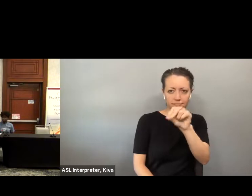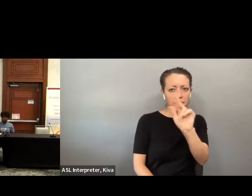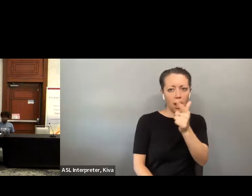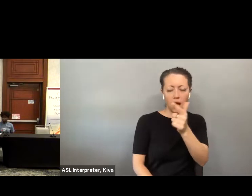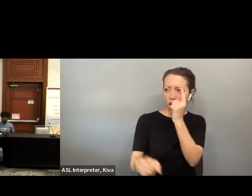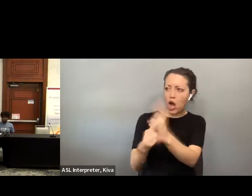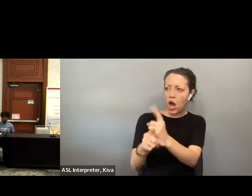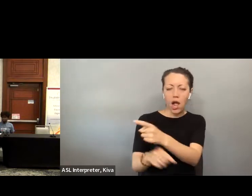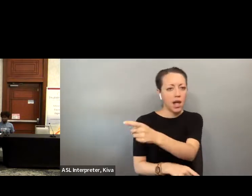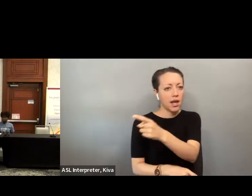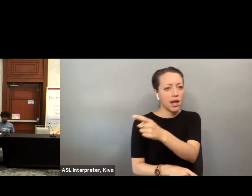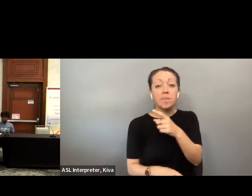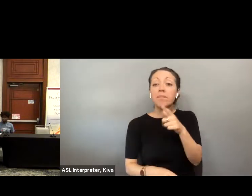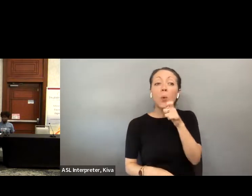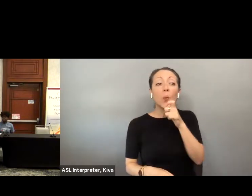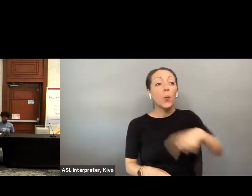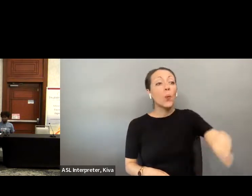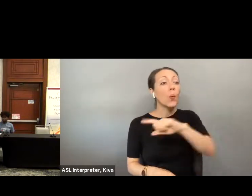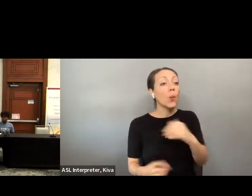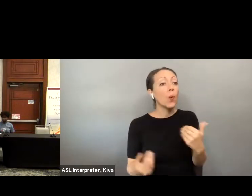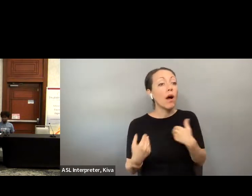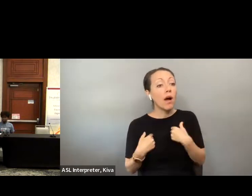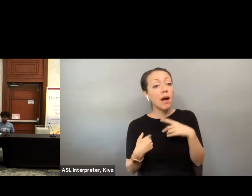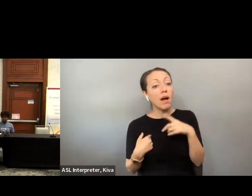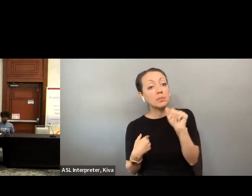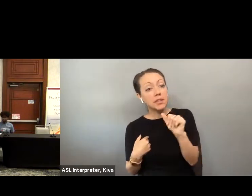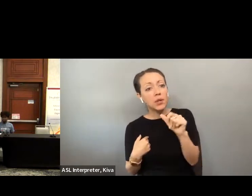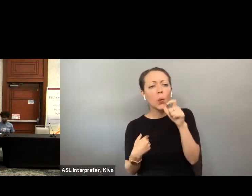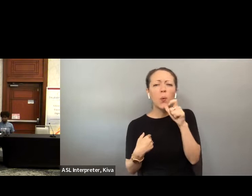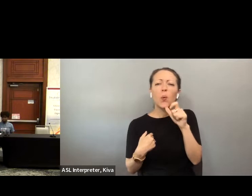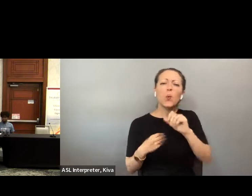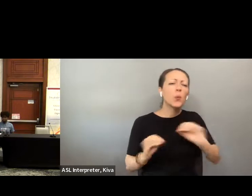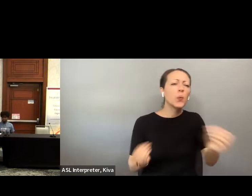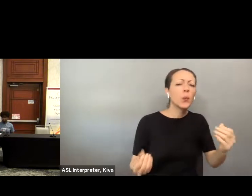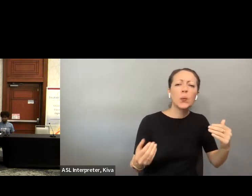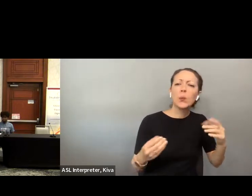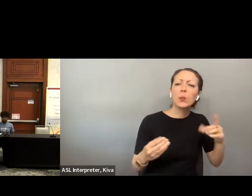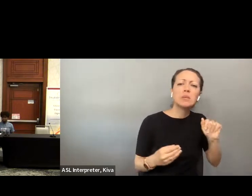» This is Marilyn. I concur with what Doug is saying and I call upon people with disabilities and